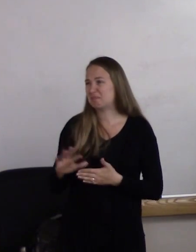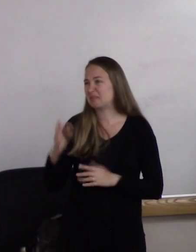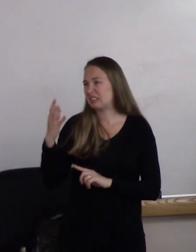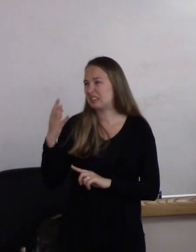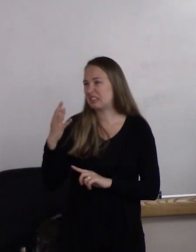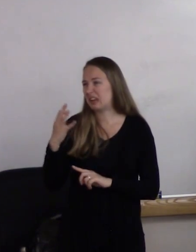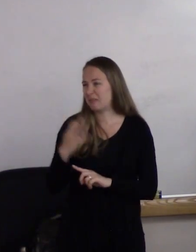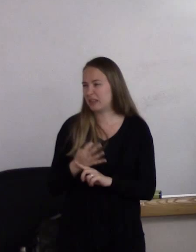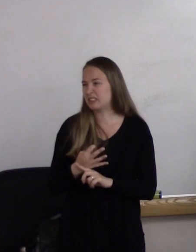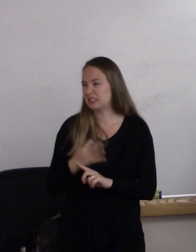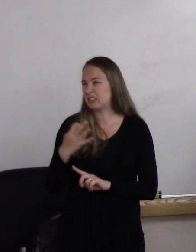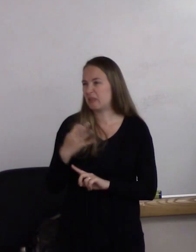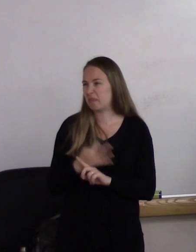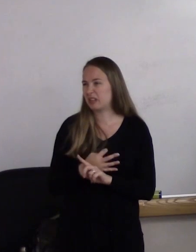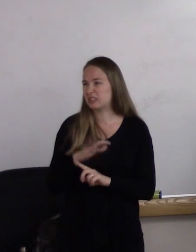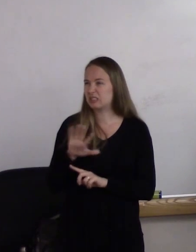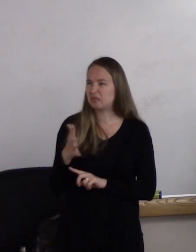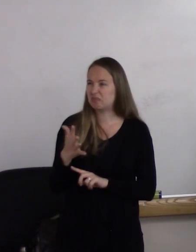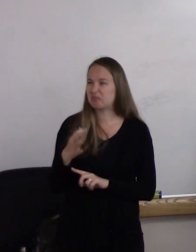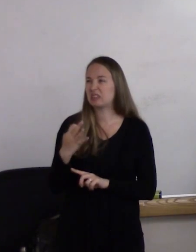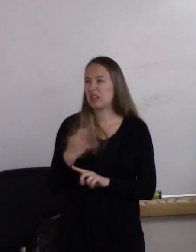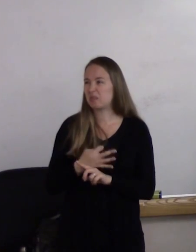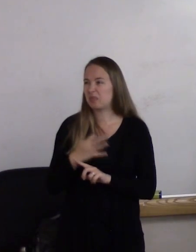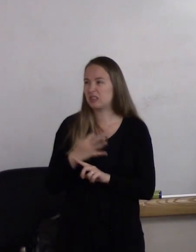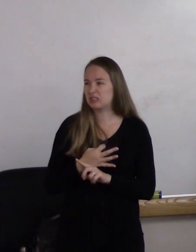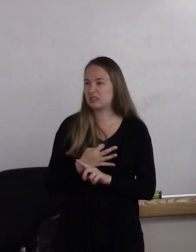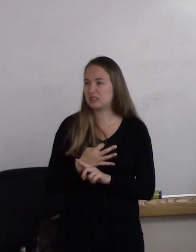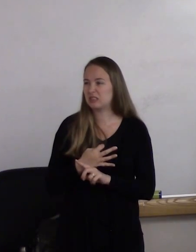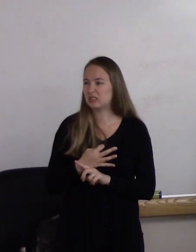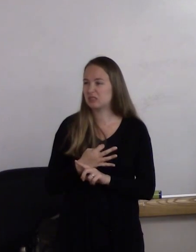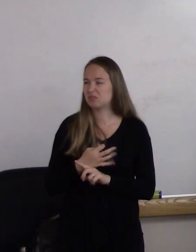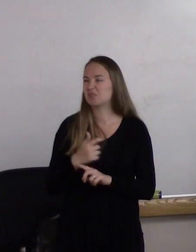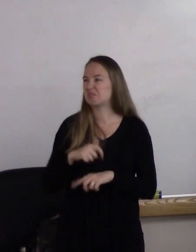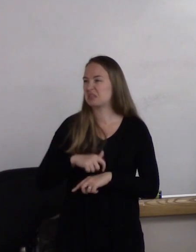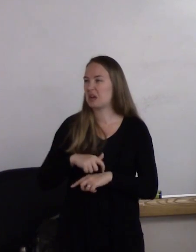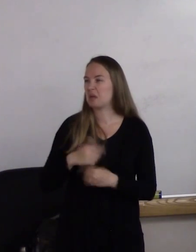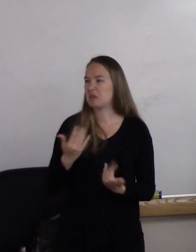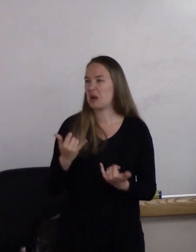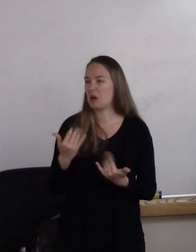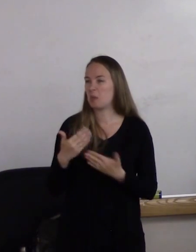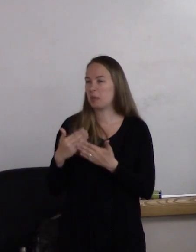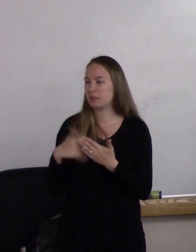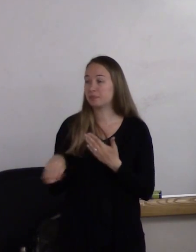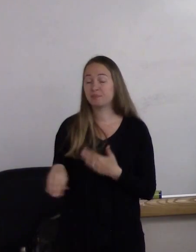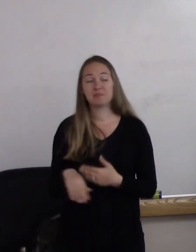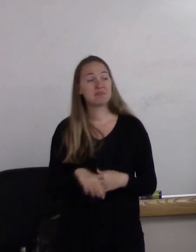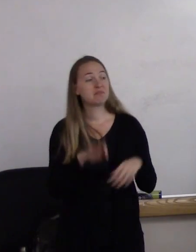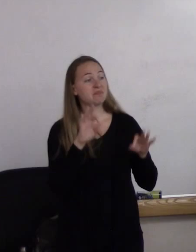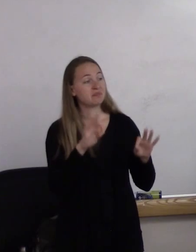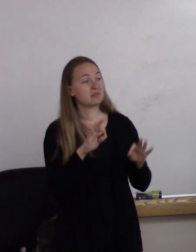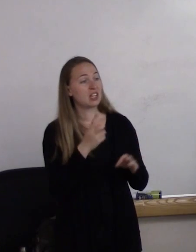"you know, nine months, give or take a few days. It's time." So the nurse says, "Wonderful. The doctor's available.